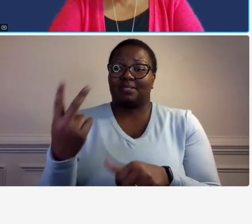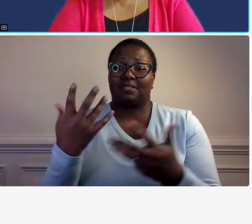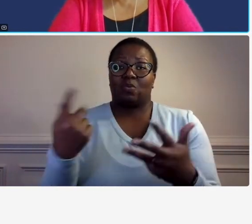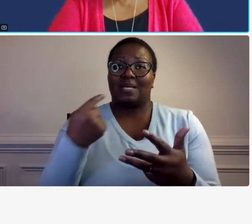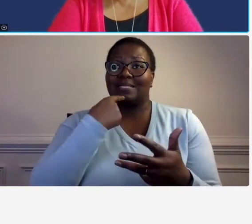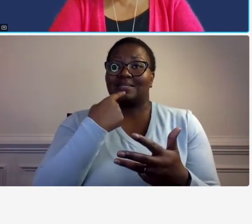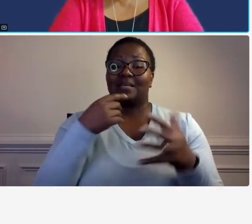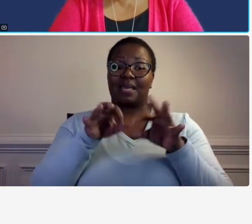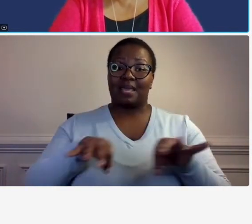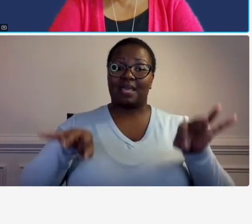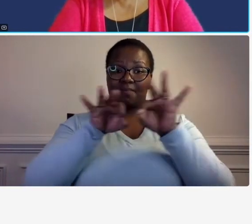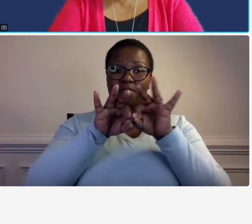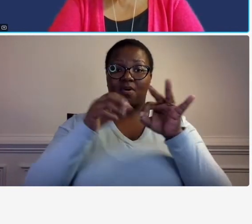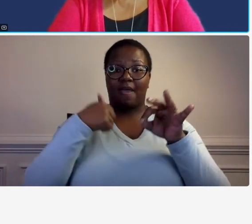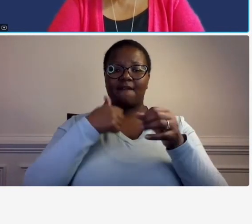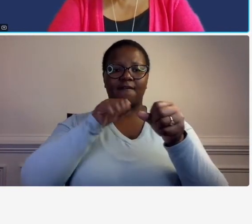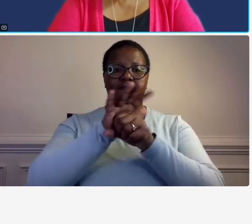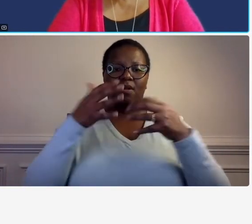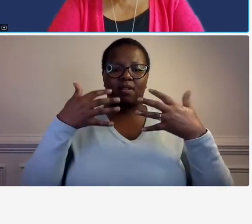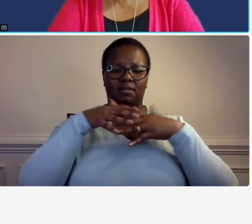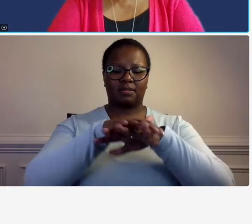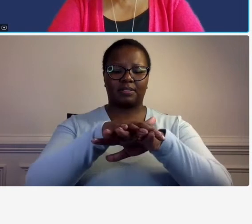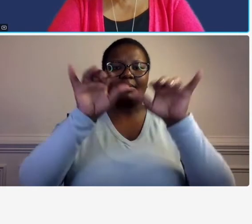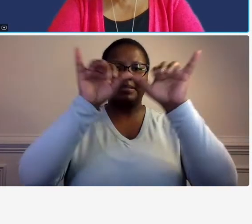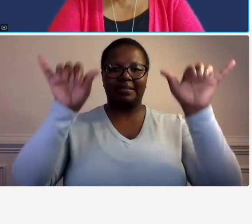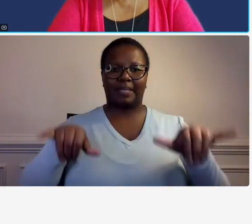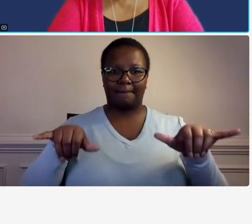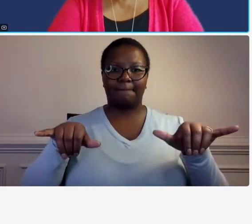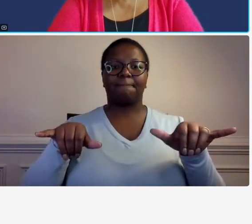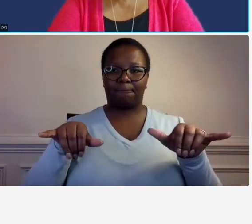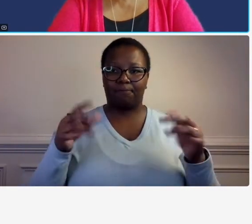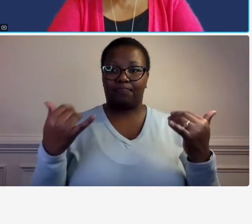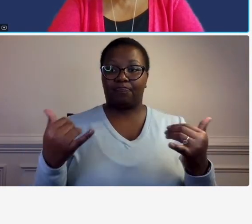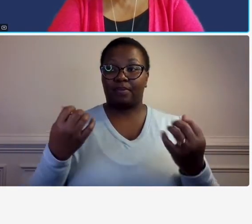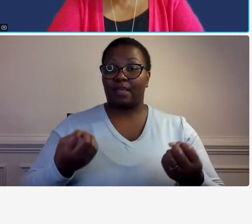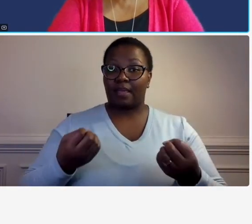represents kind of like the gold standard is because a lot of companies are not 100 fully